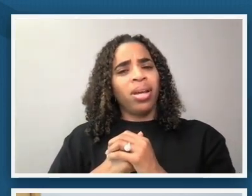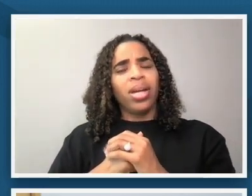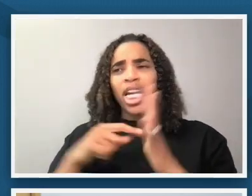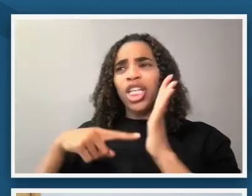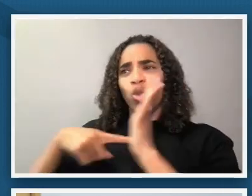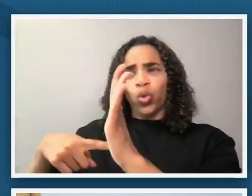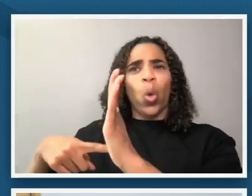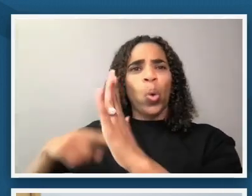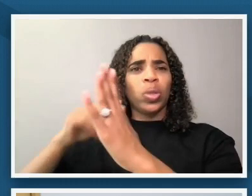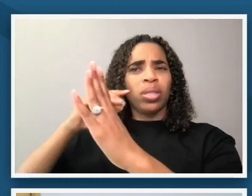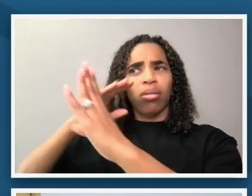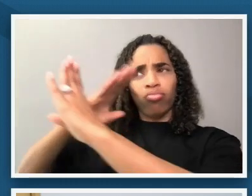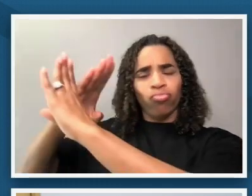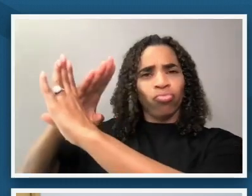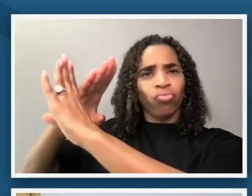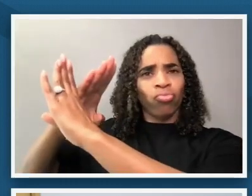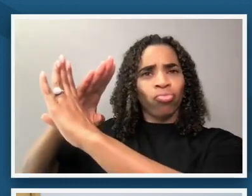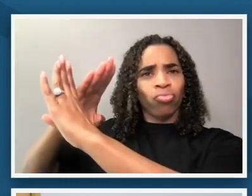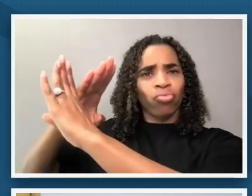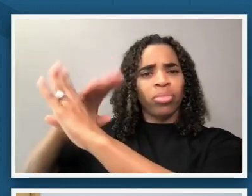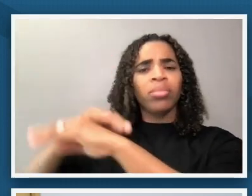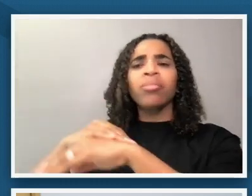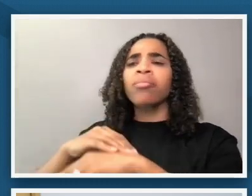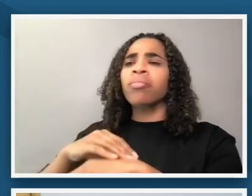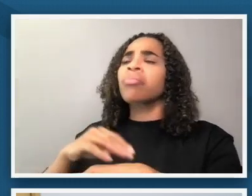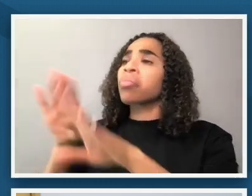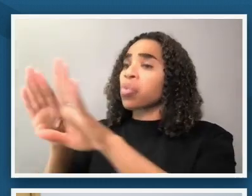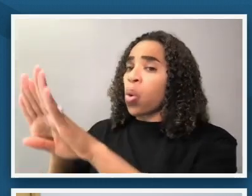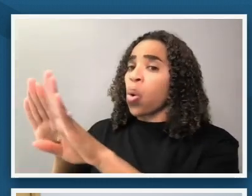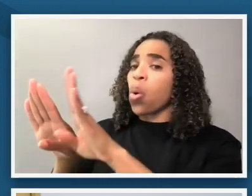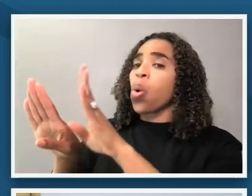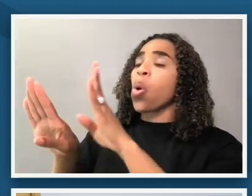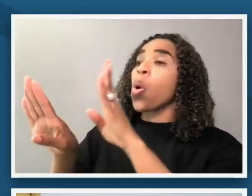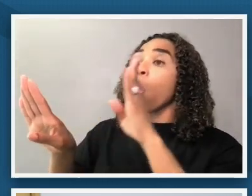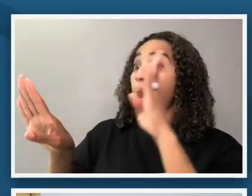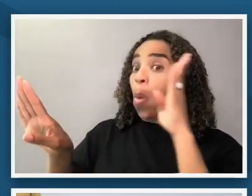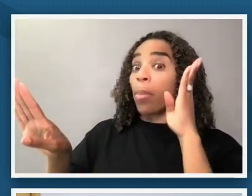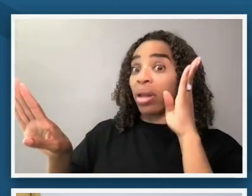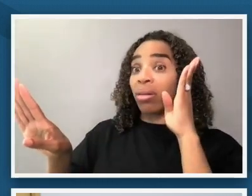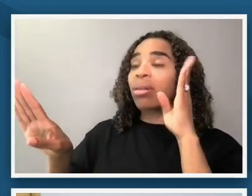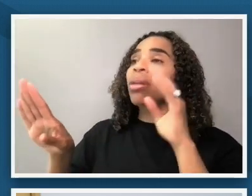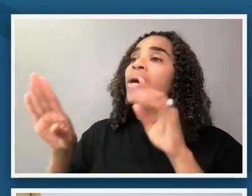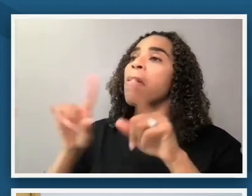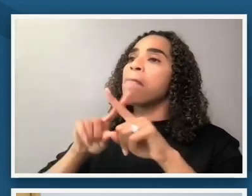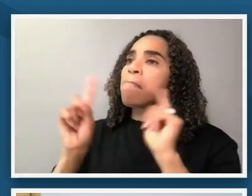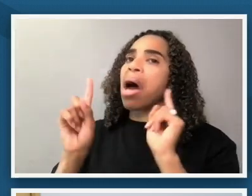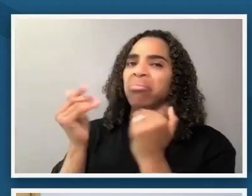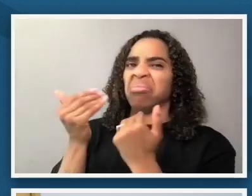um to opening their doors to whom they wanted to when they wanted to and that being